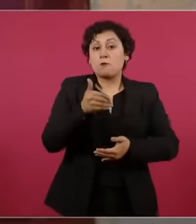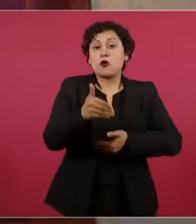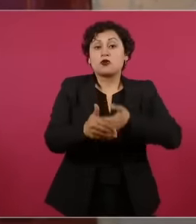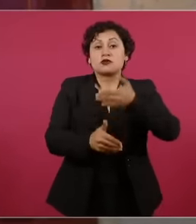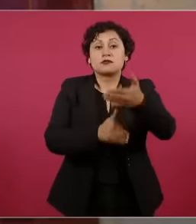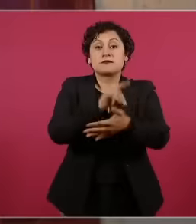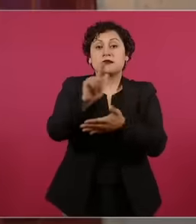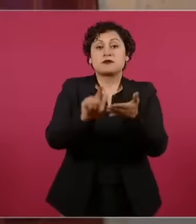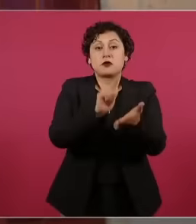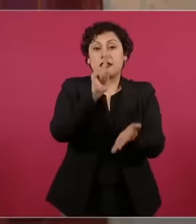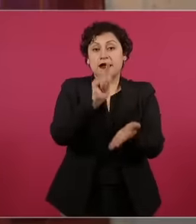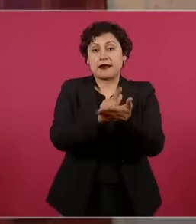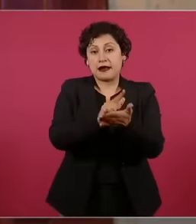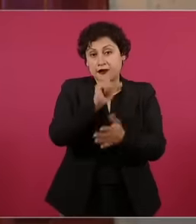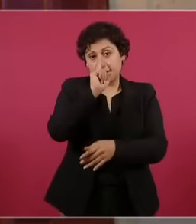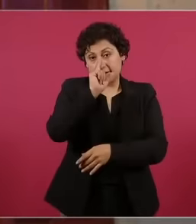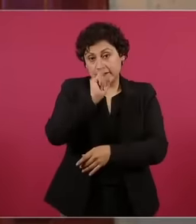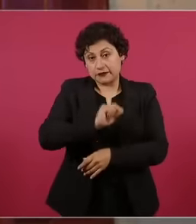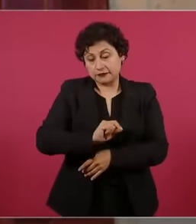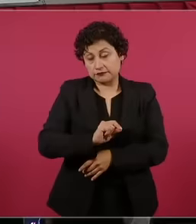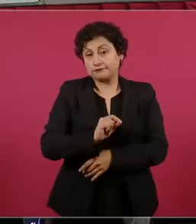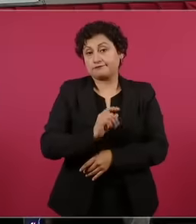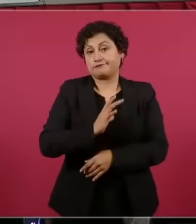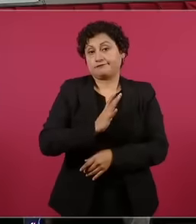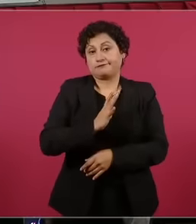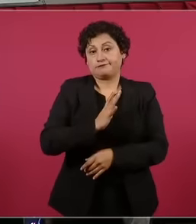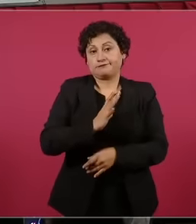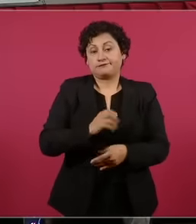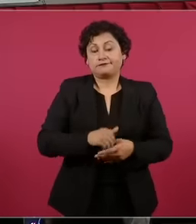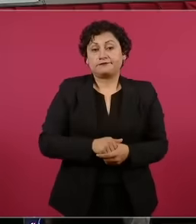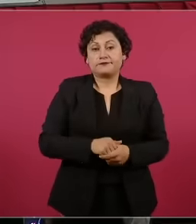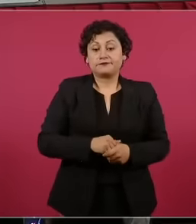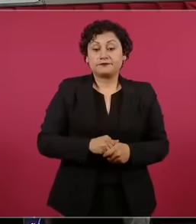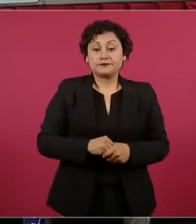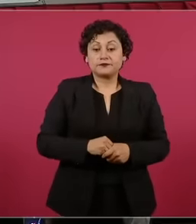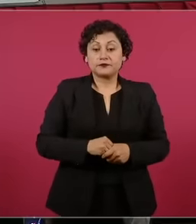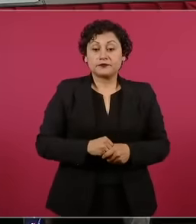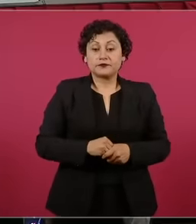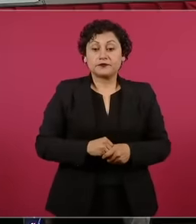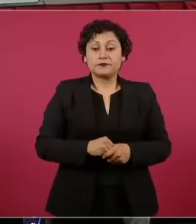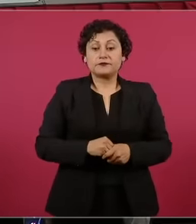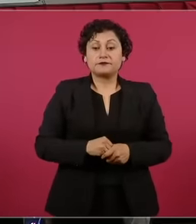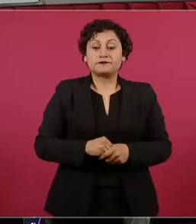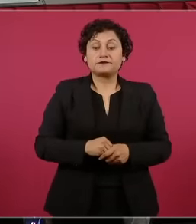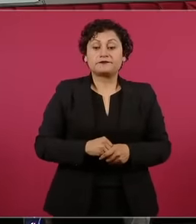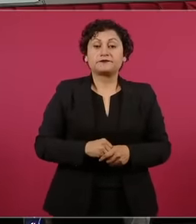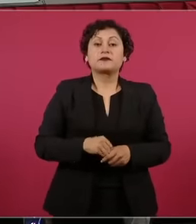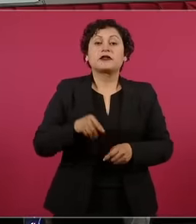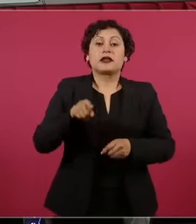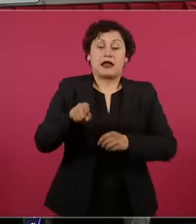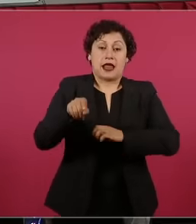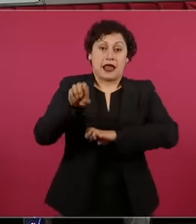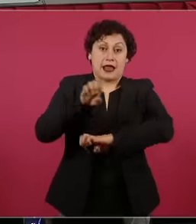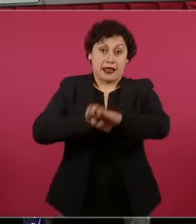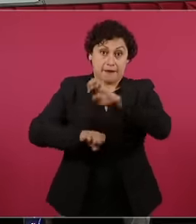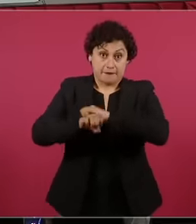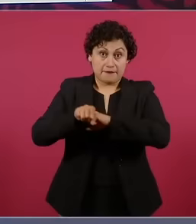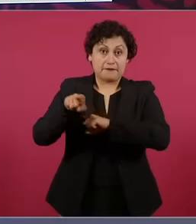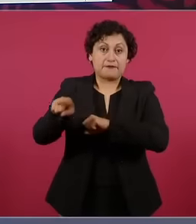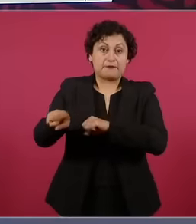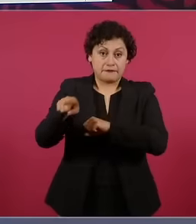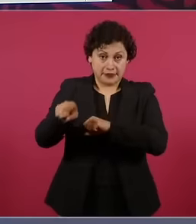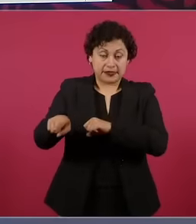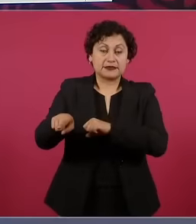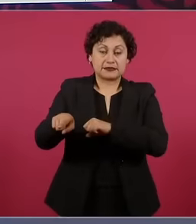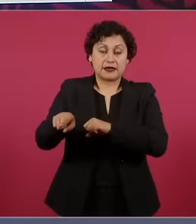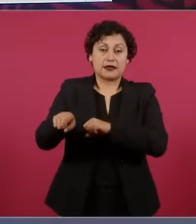established legal procedure, the Navy company that manages the train